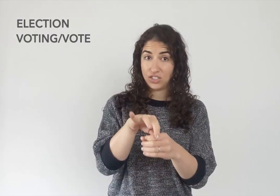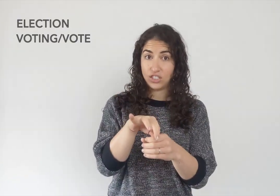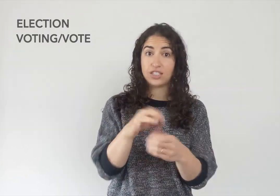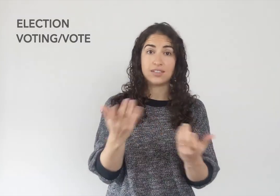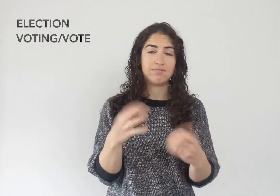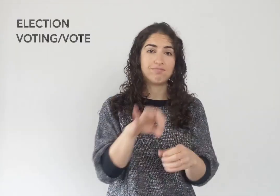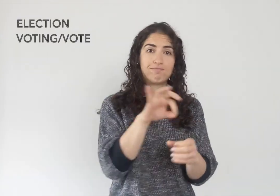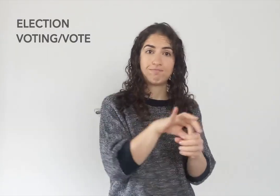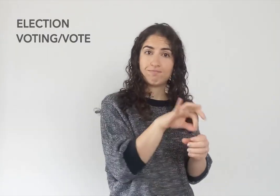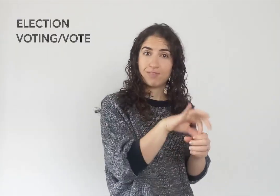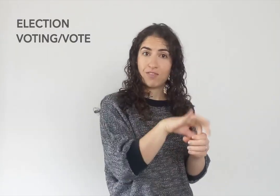ELECTION